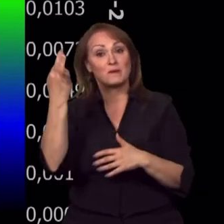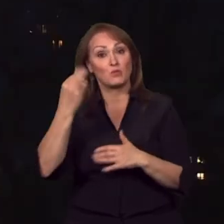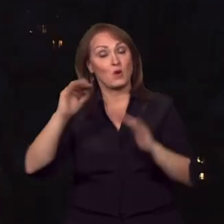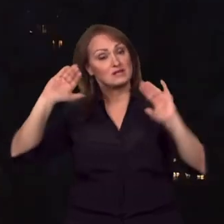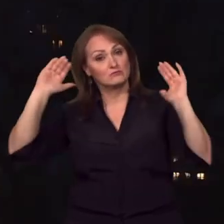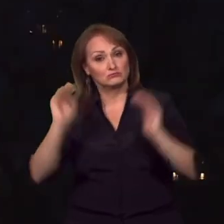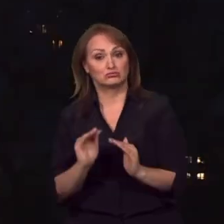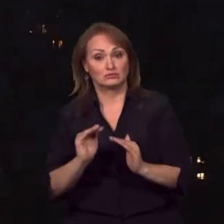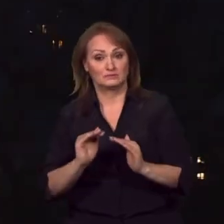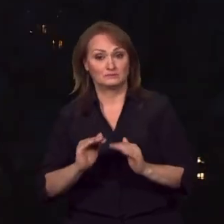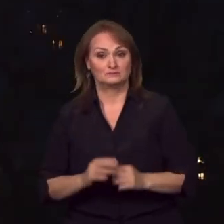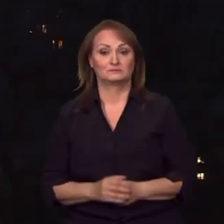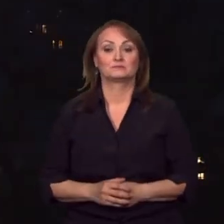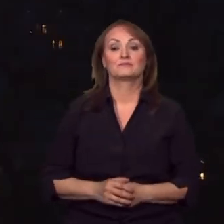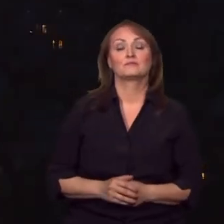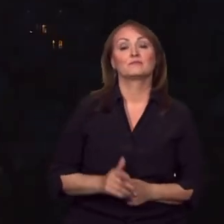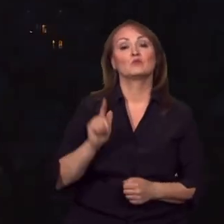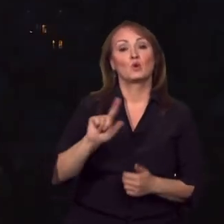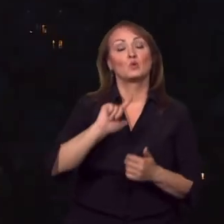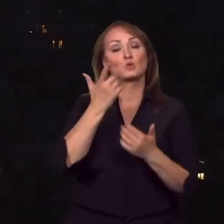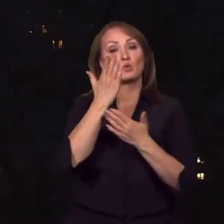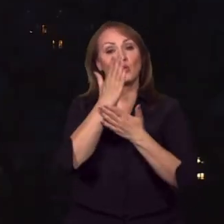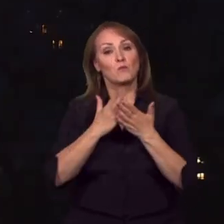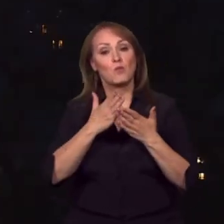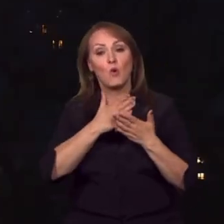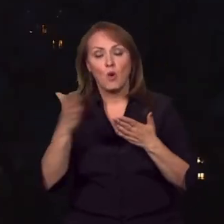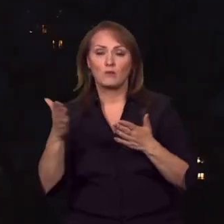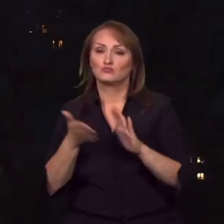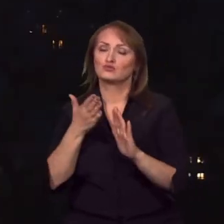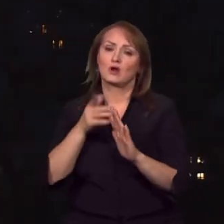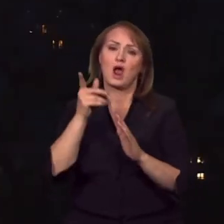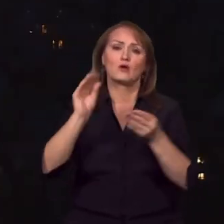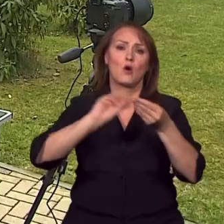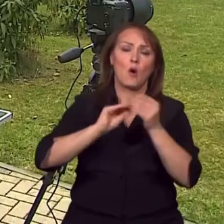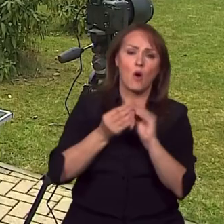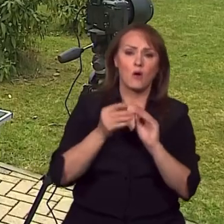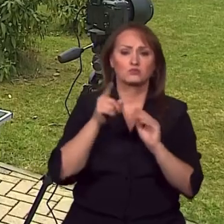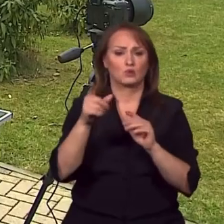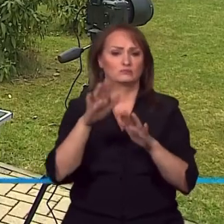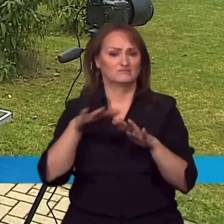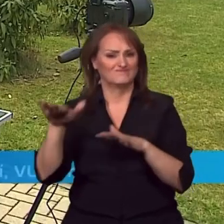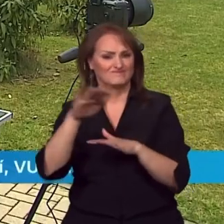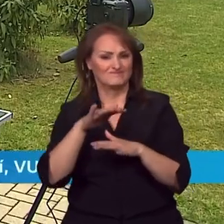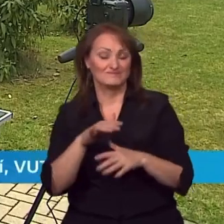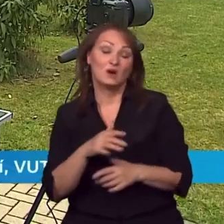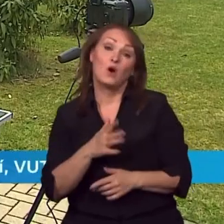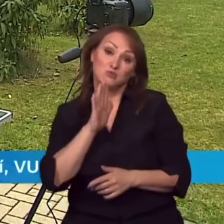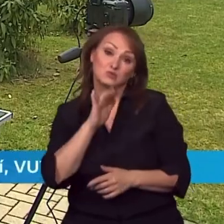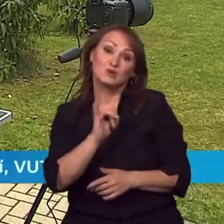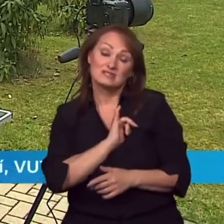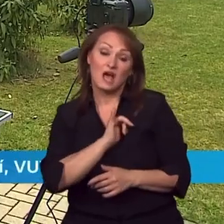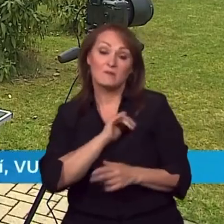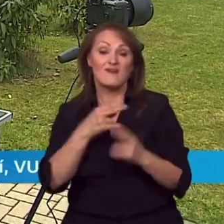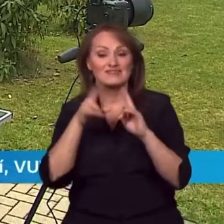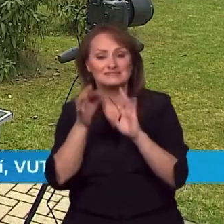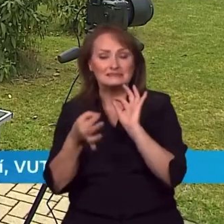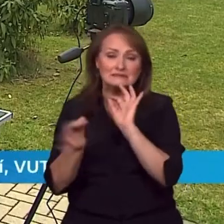The other half is made for us by other entities, some commercial sector. It will be very interesting detailed pictures when we are close to